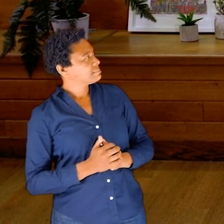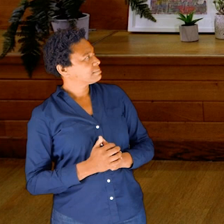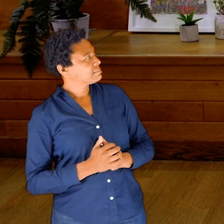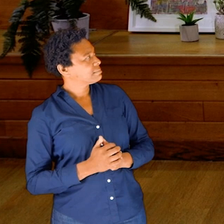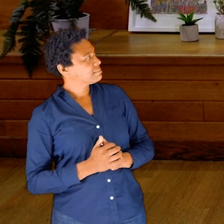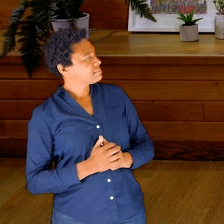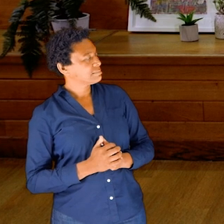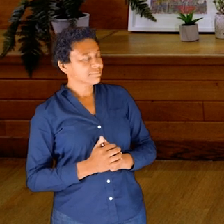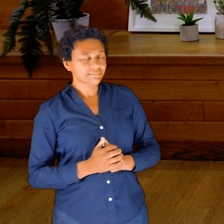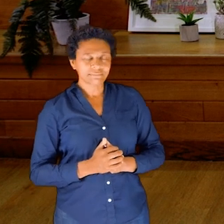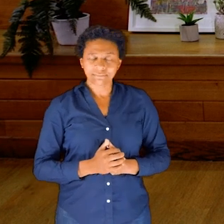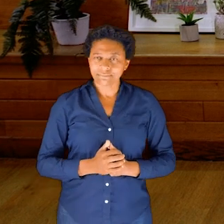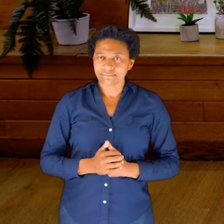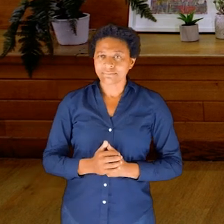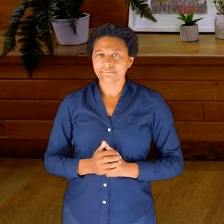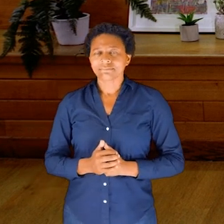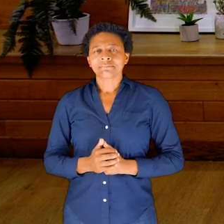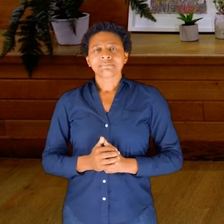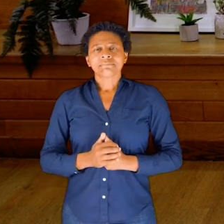And when you’re ready, come back to rest.